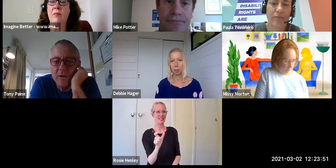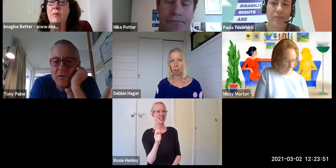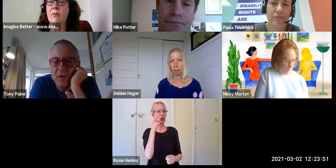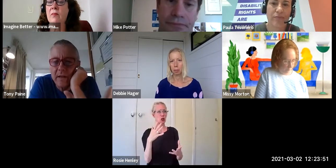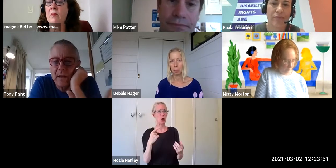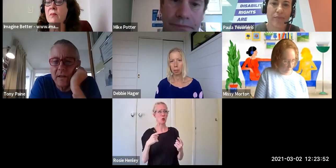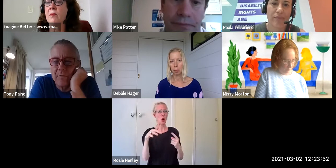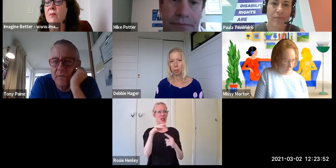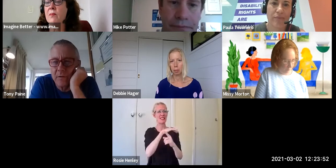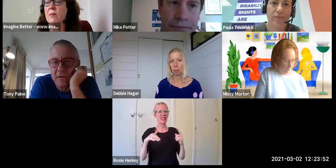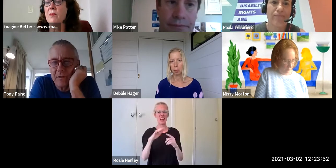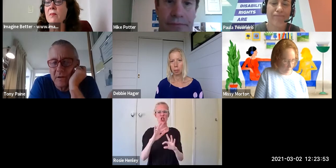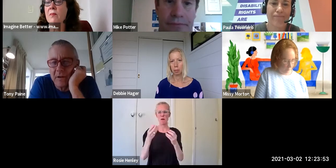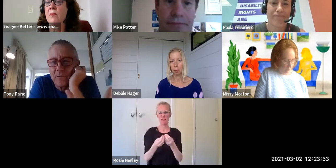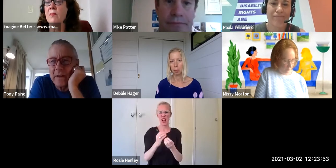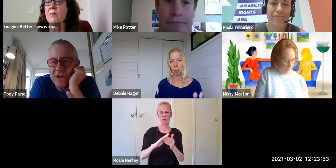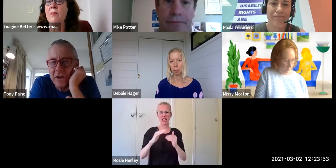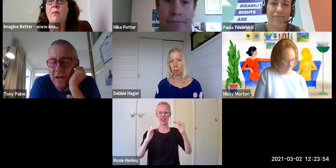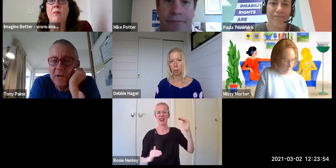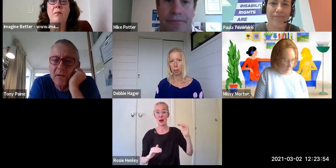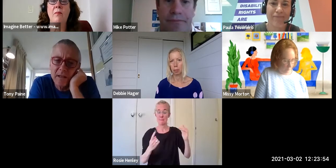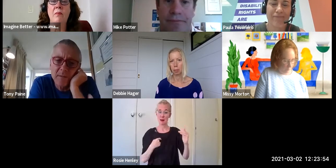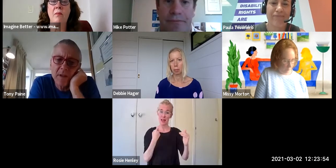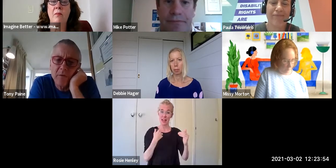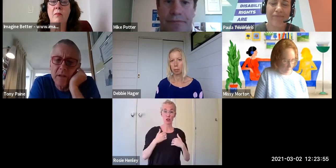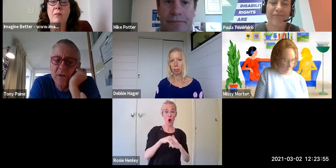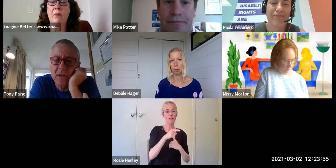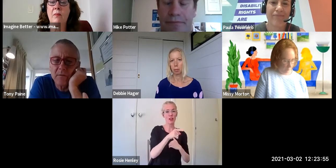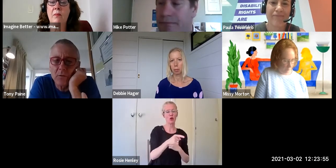we use that negative information and I think that's something I'm really interested in.